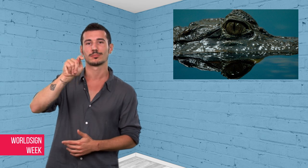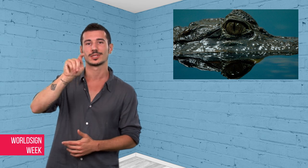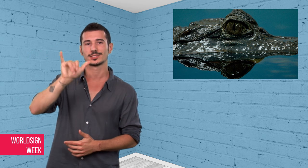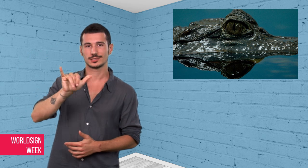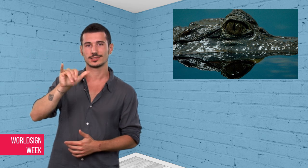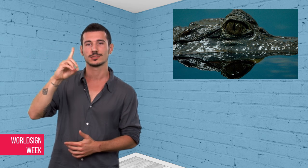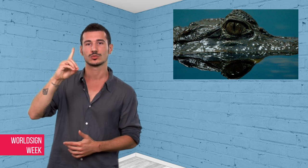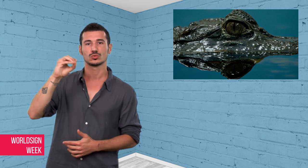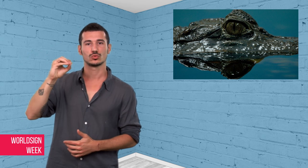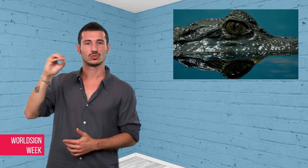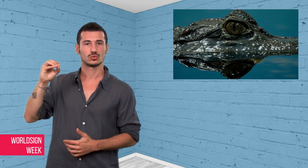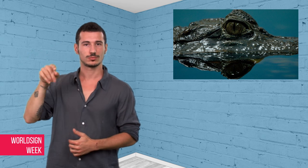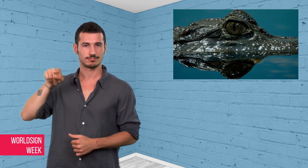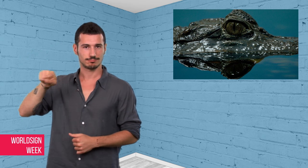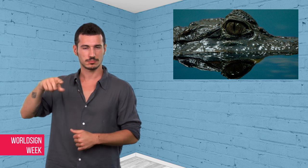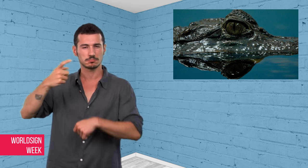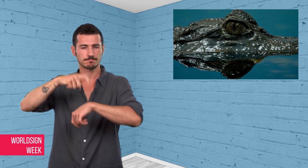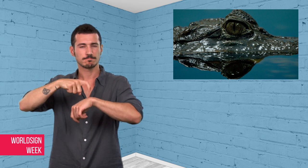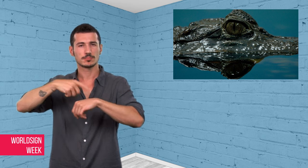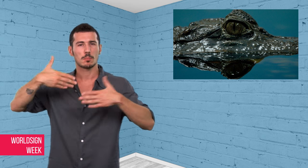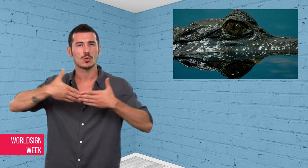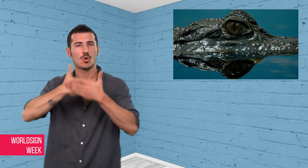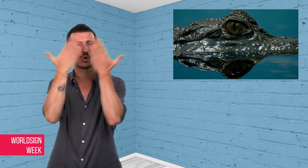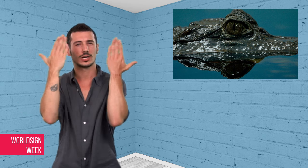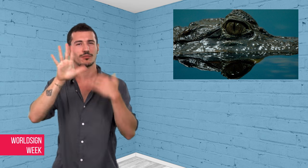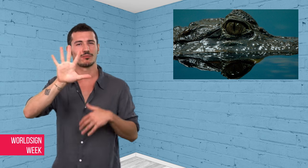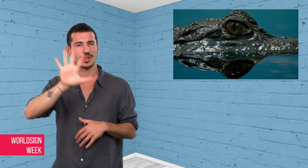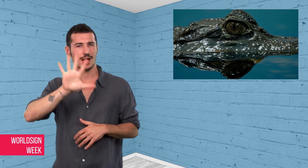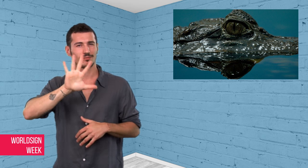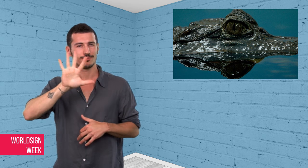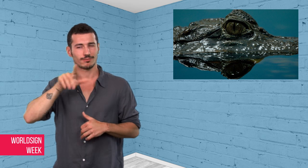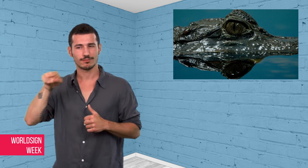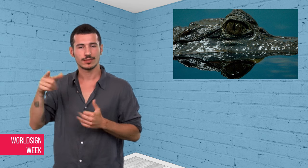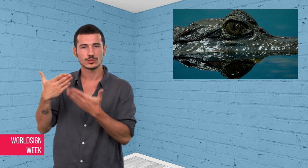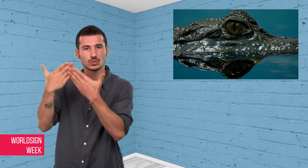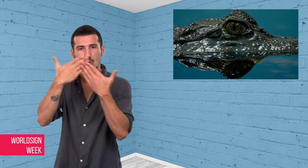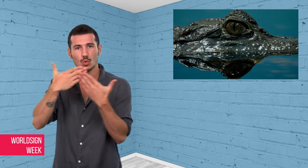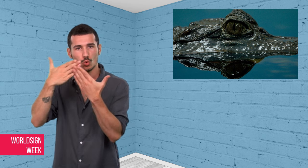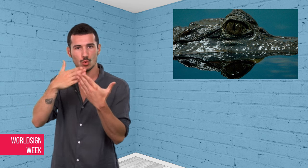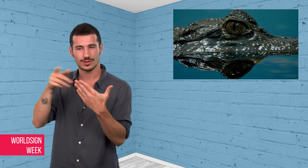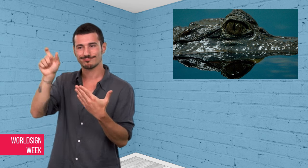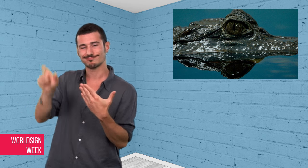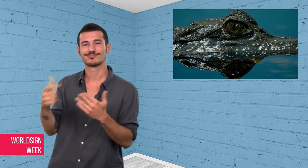the caretaker of a local high school in